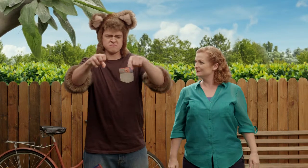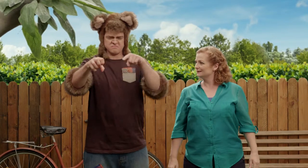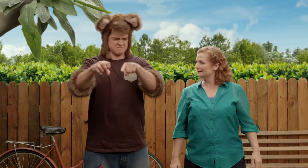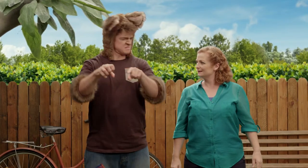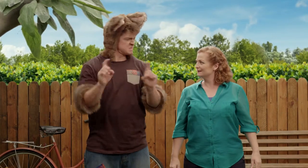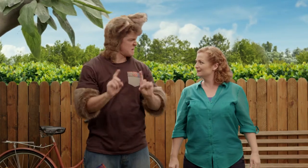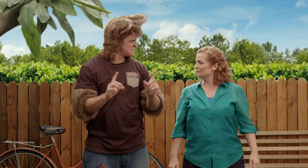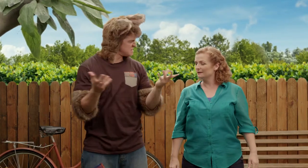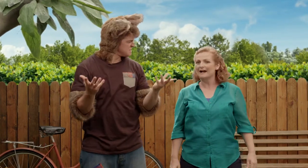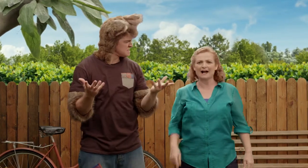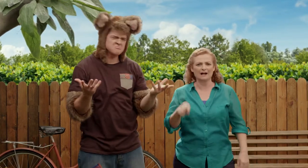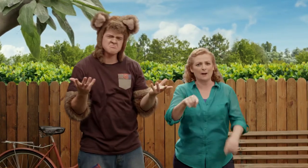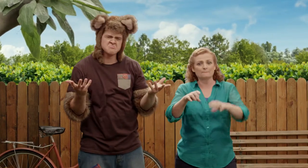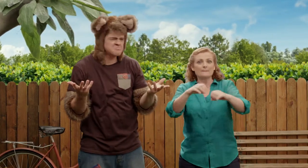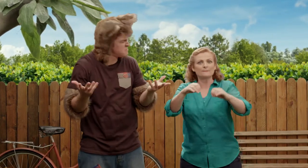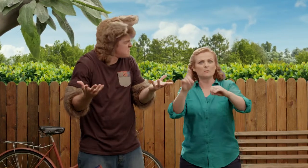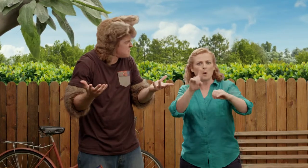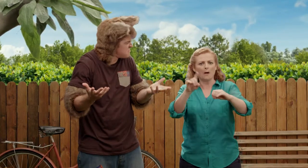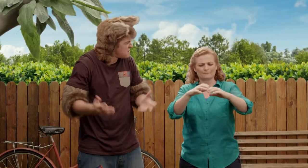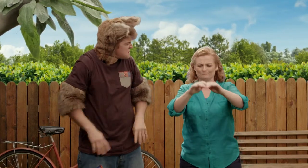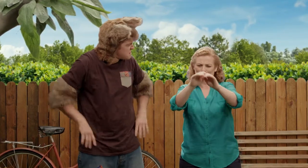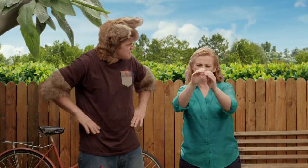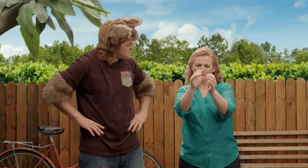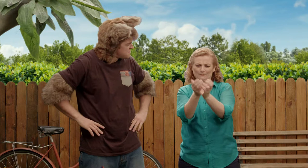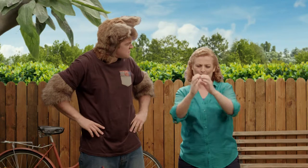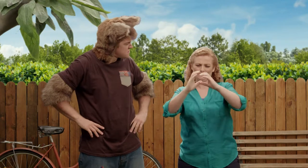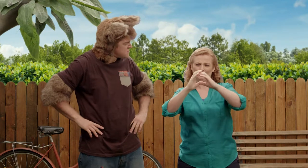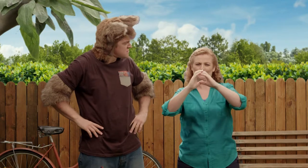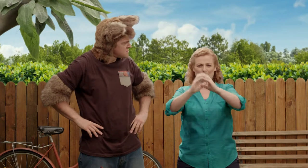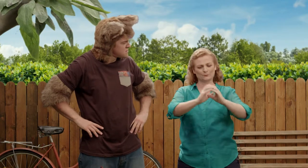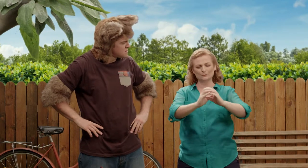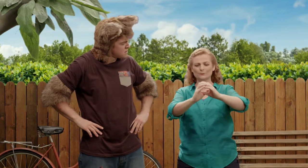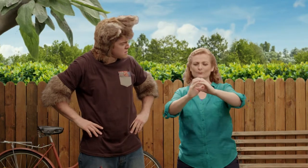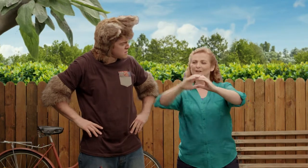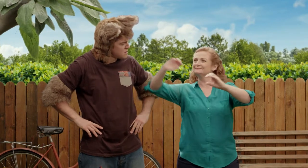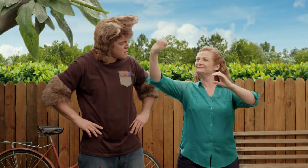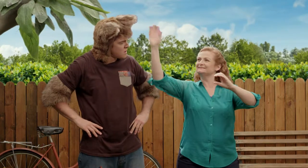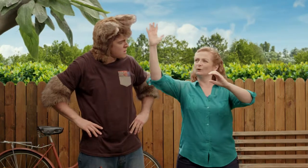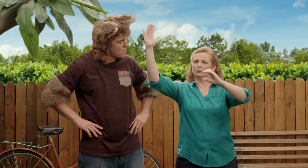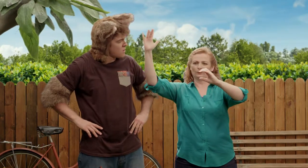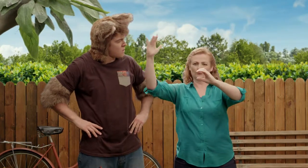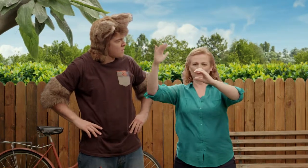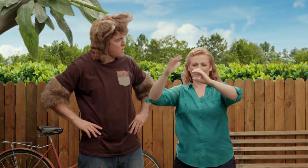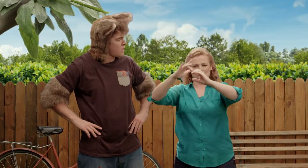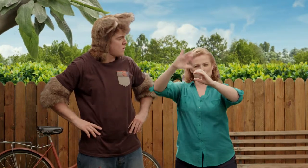but what are bubbles? Ah, bubbles are beautiful things that can float through the sky